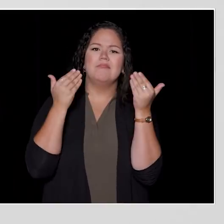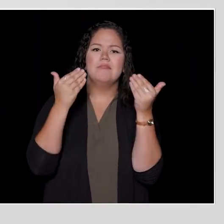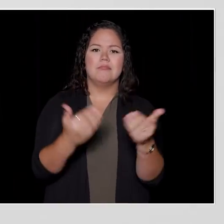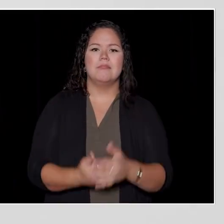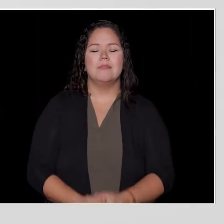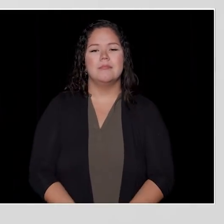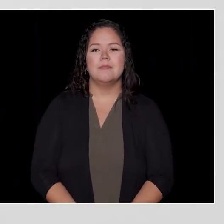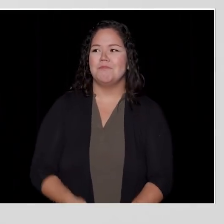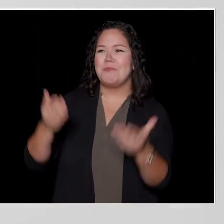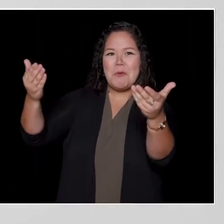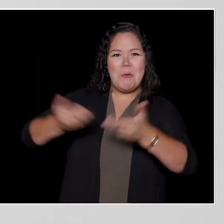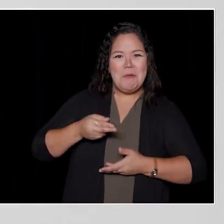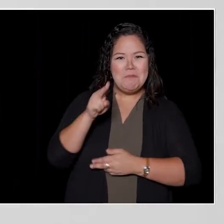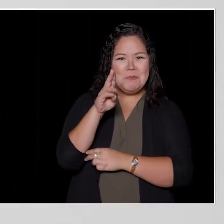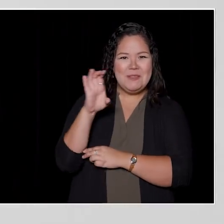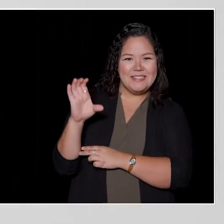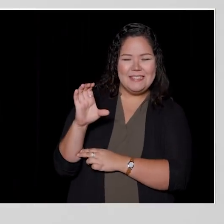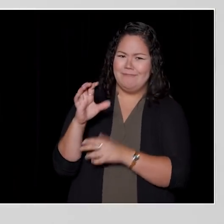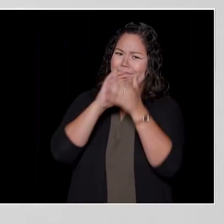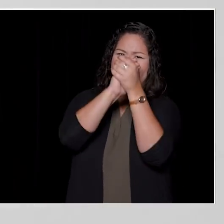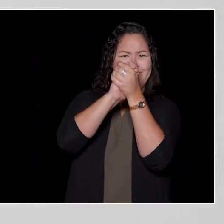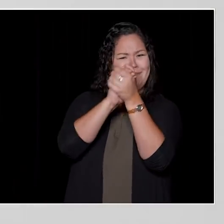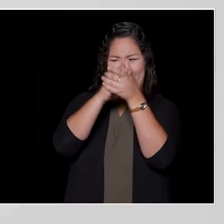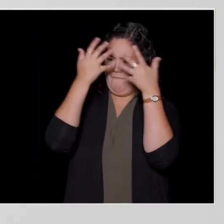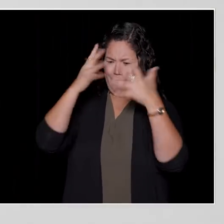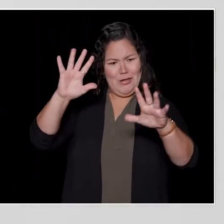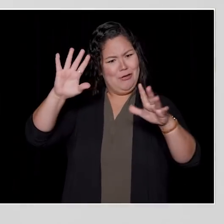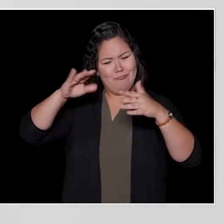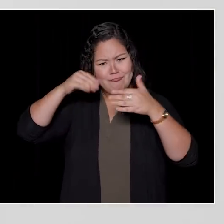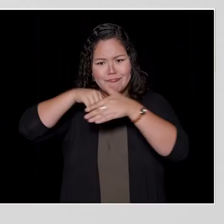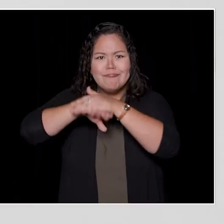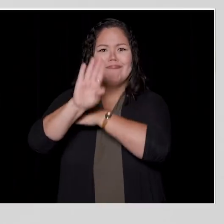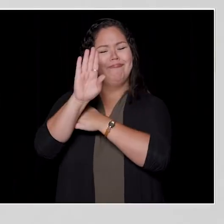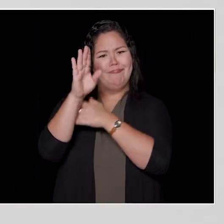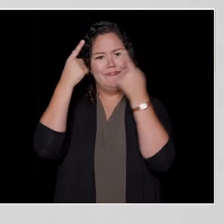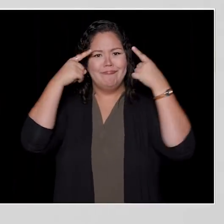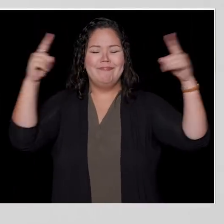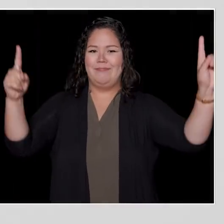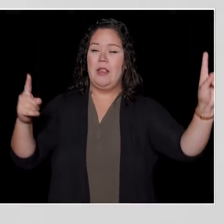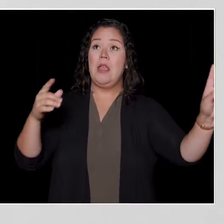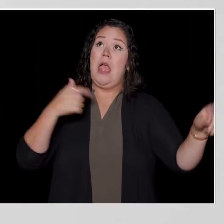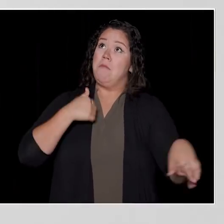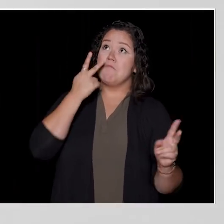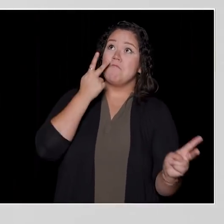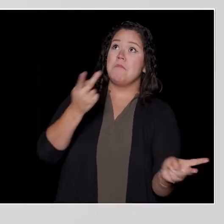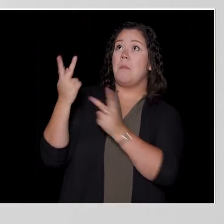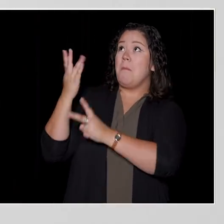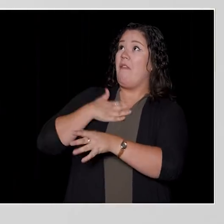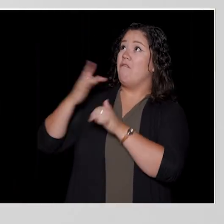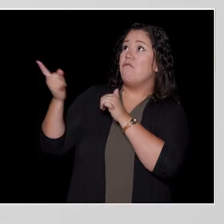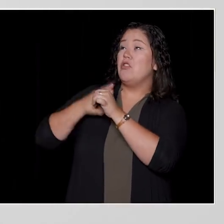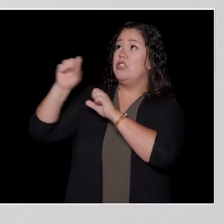Welcome to UBC. Congrats on making it to this stage of real life. Now, looking back to my first year at UBC Science,